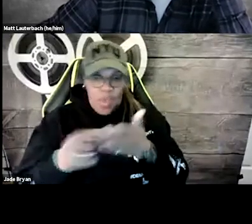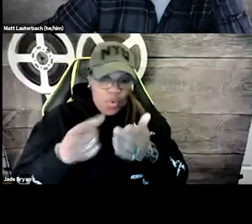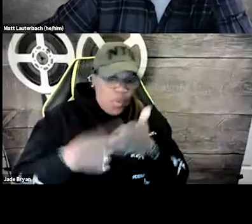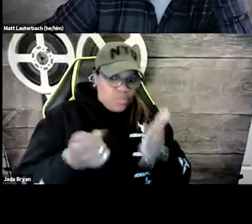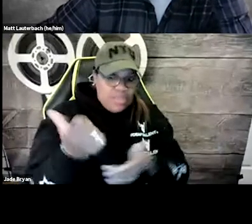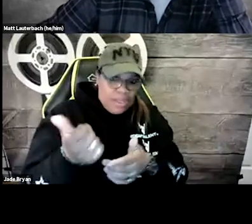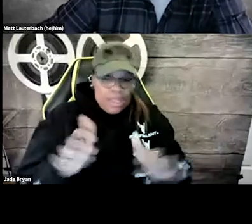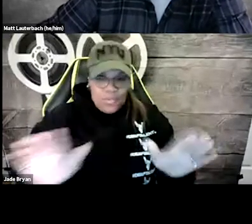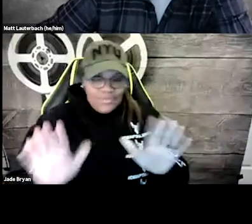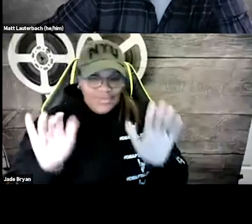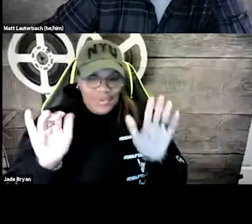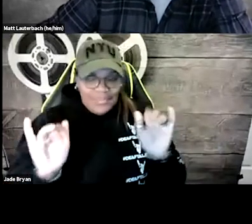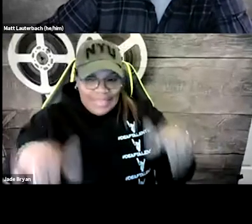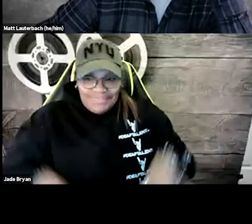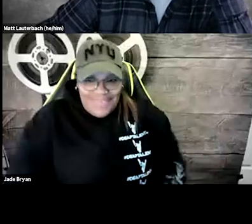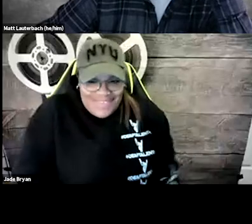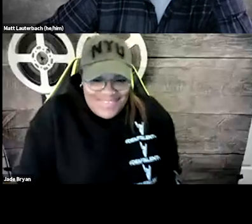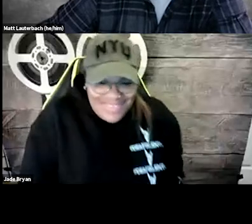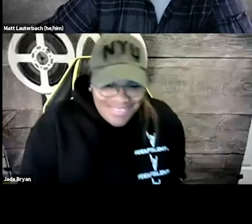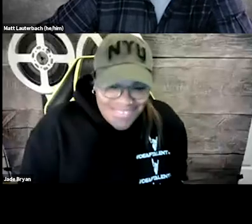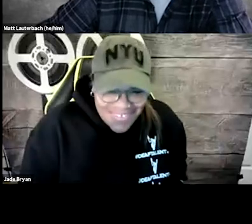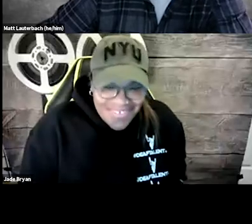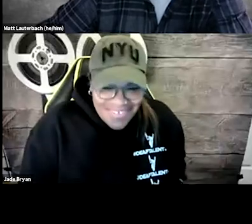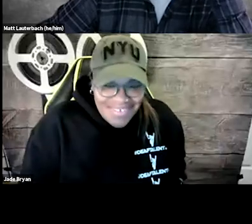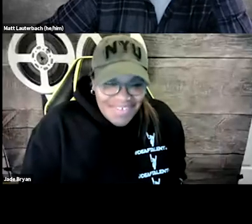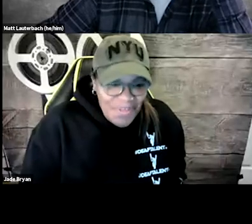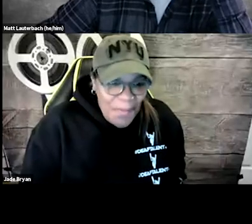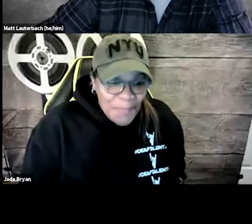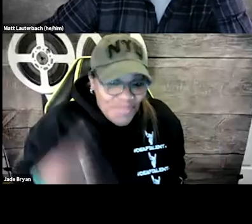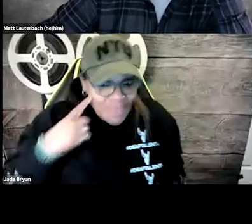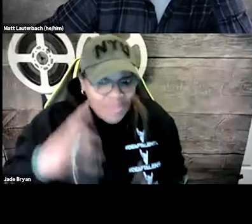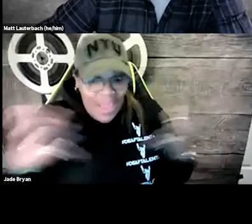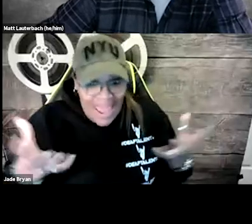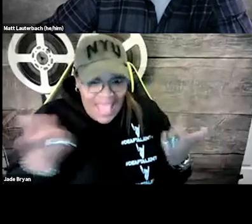And so we kind of had to figure out where to position everything so that it was apparent to everyone that that's what we were doing.